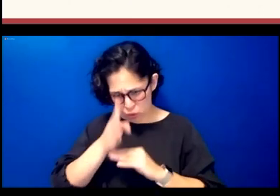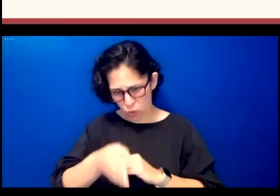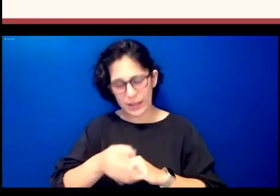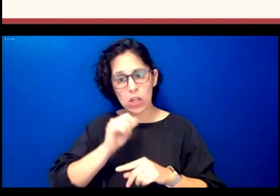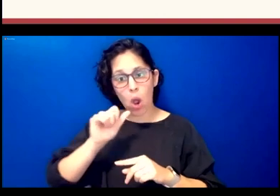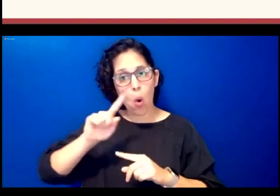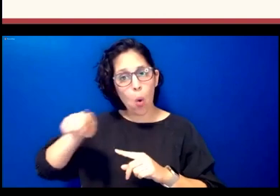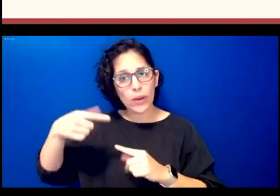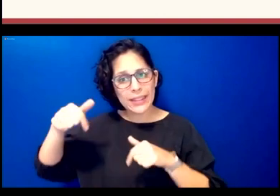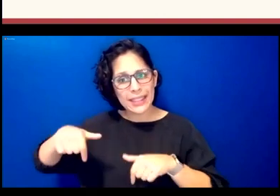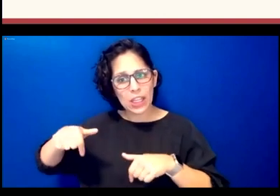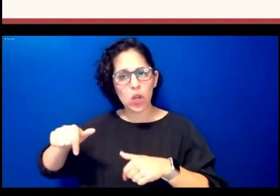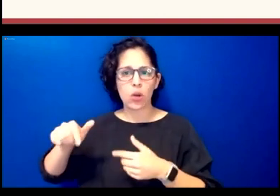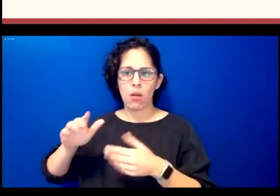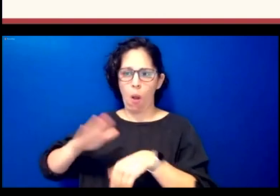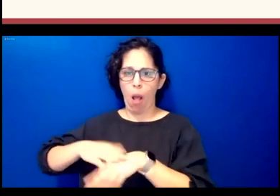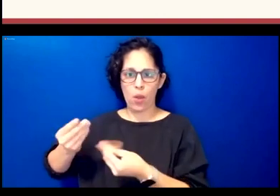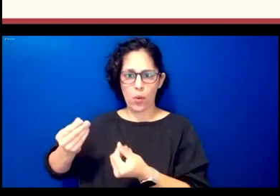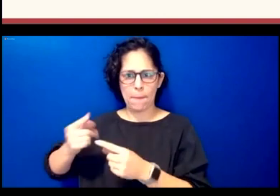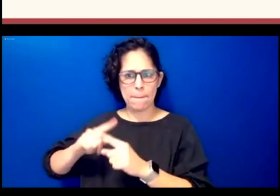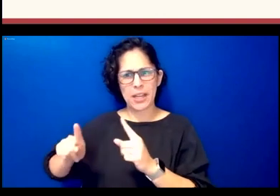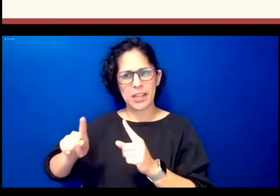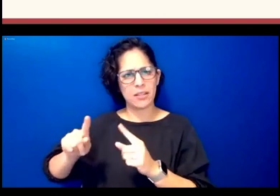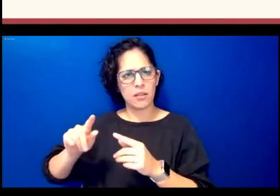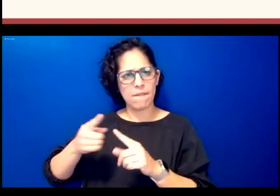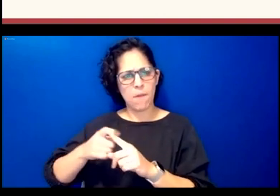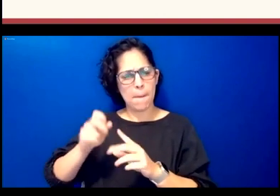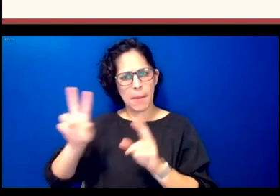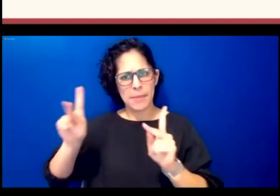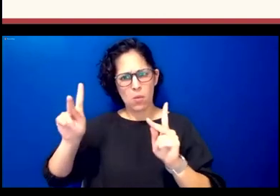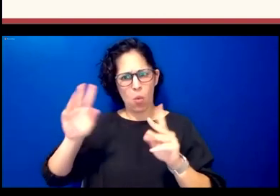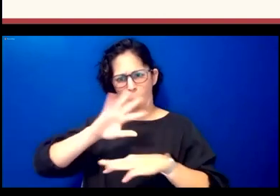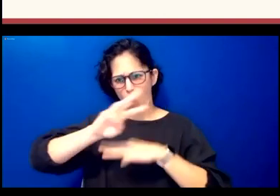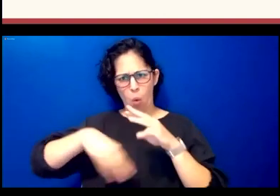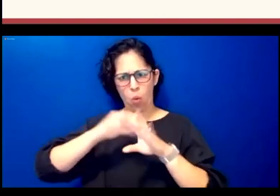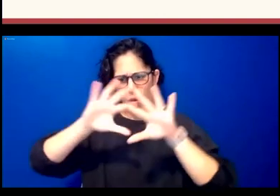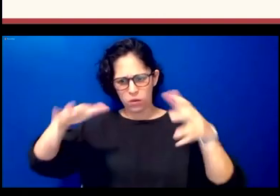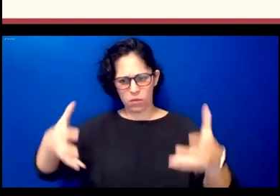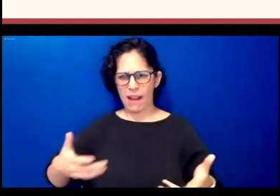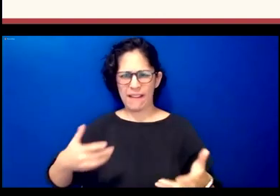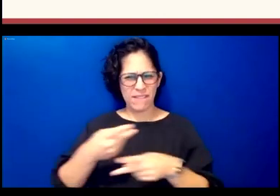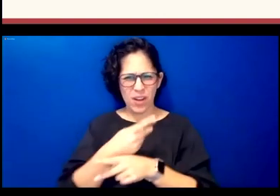worldwide and find out what what is it that they really wanted in terms of the available